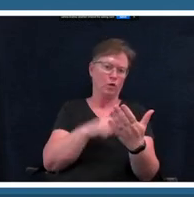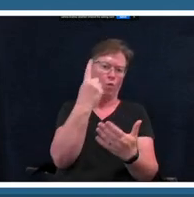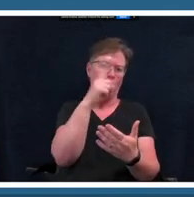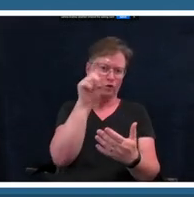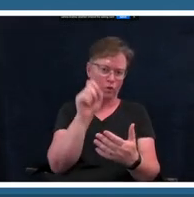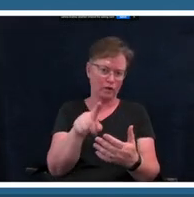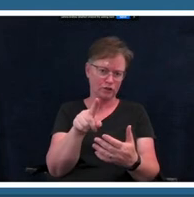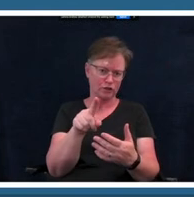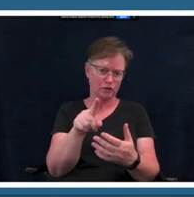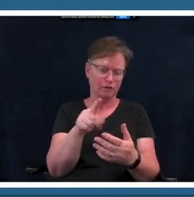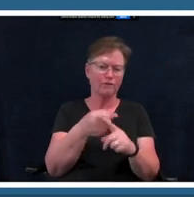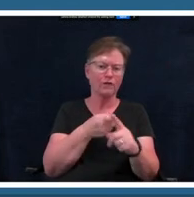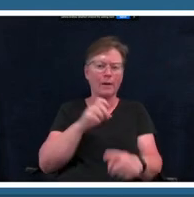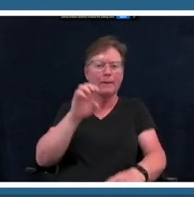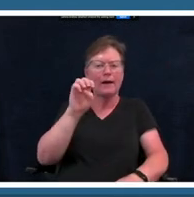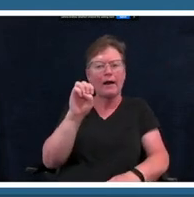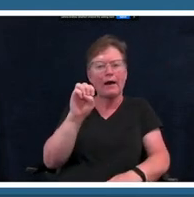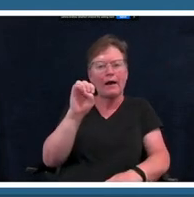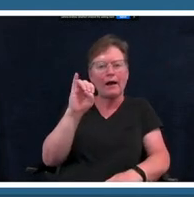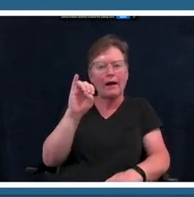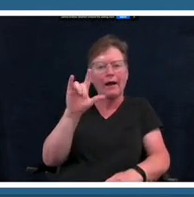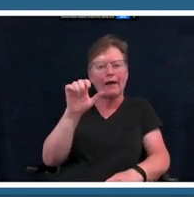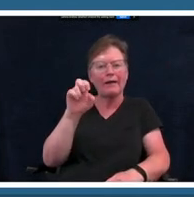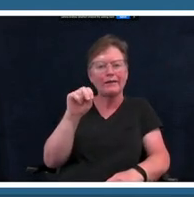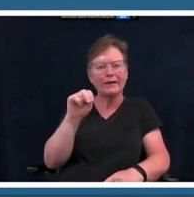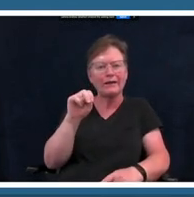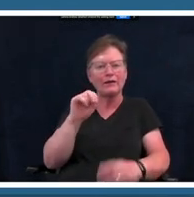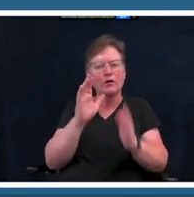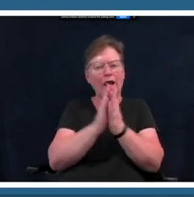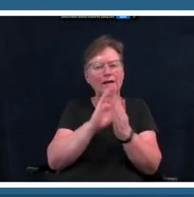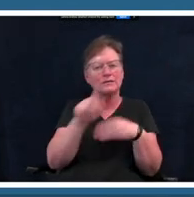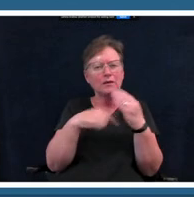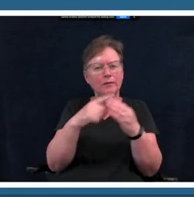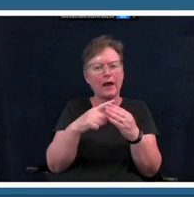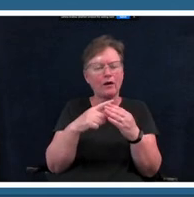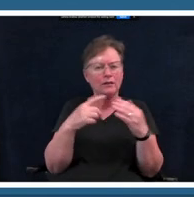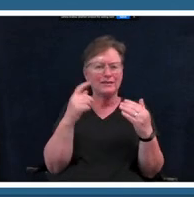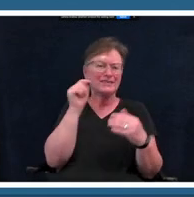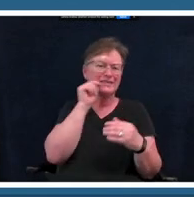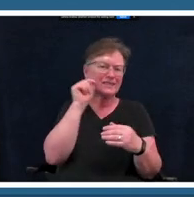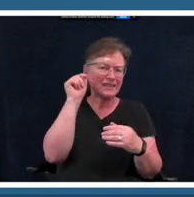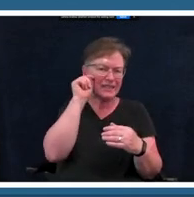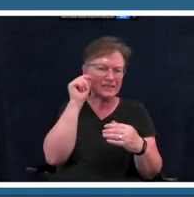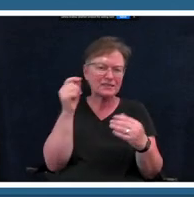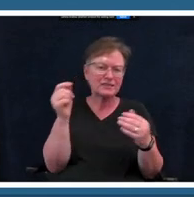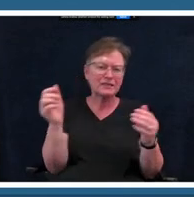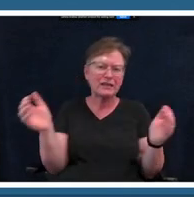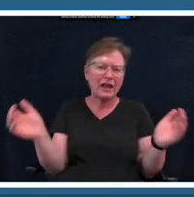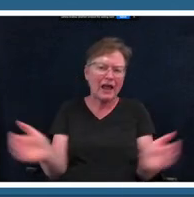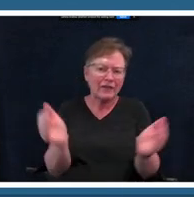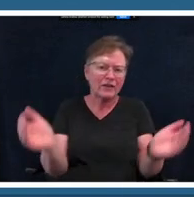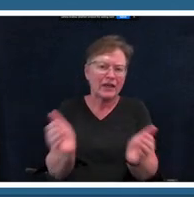who asked any examples or resources about teens advocating responses for